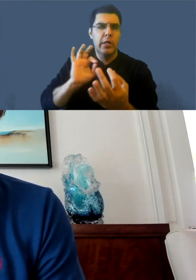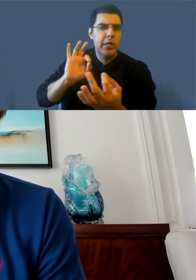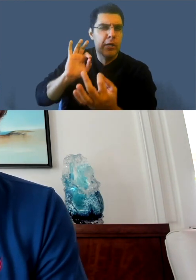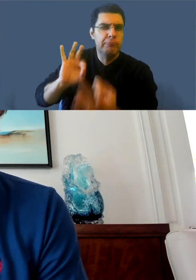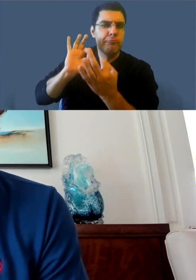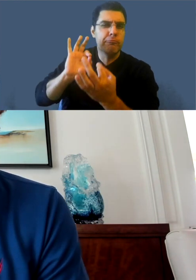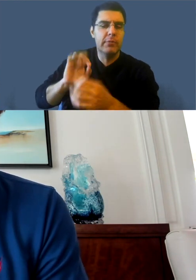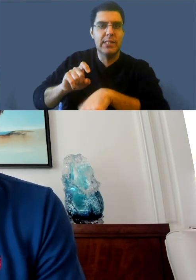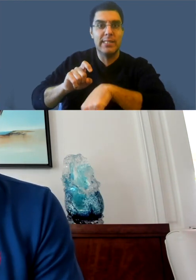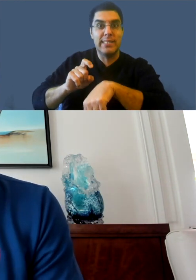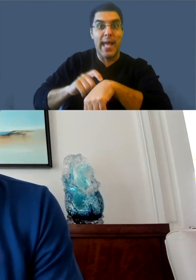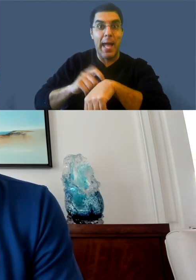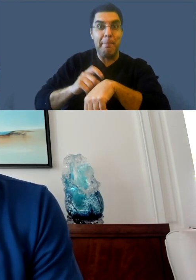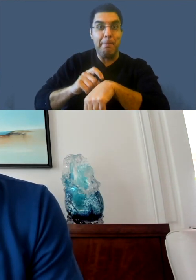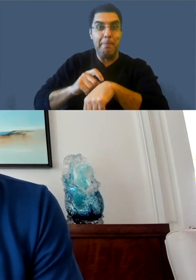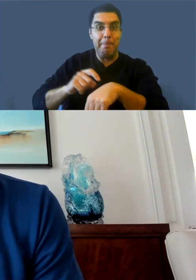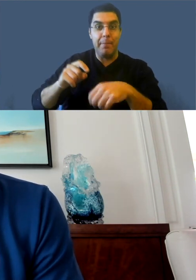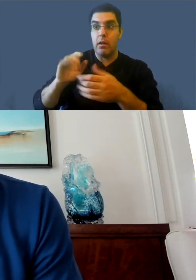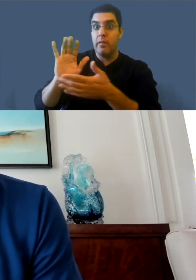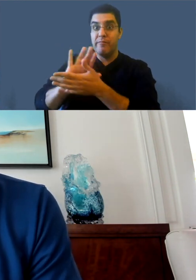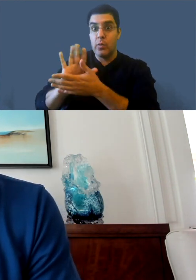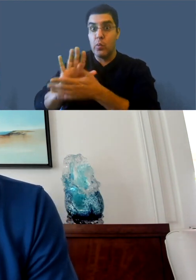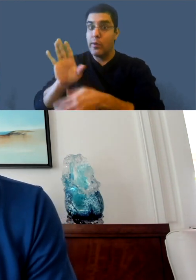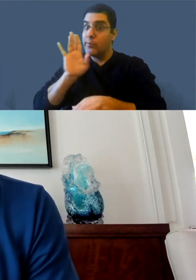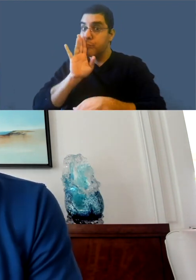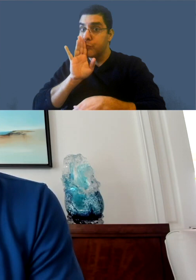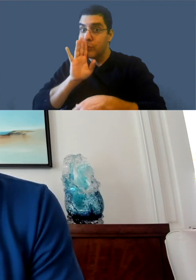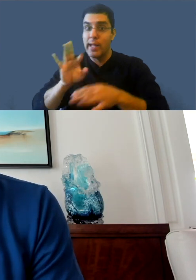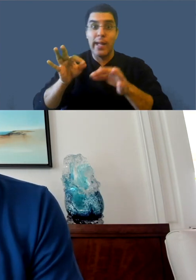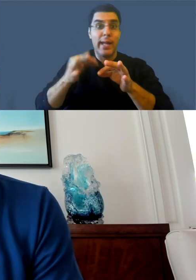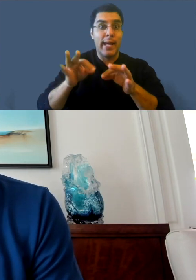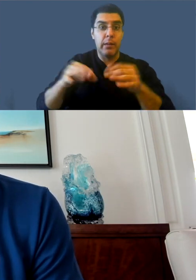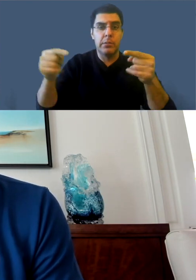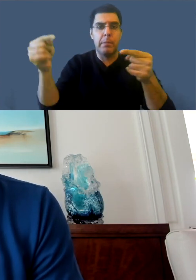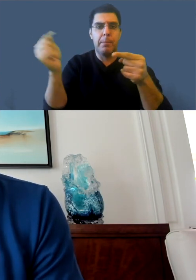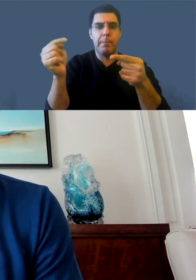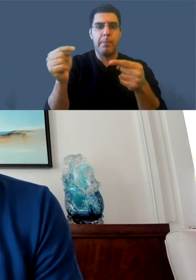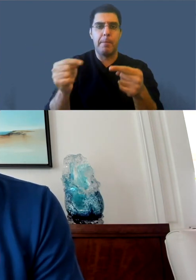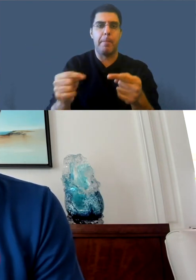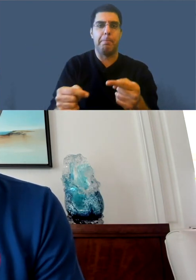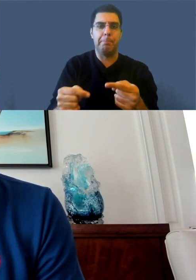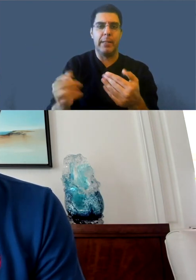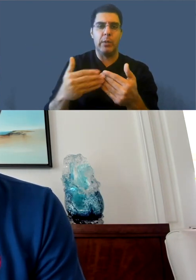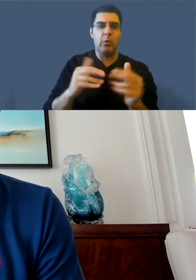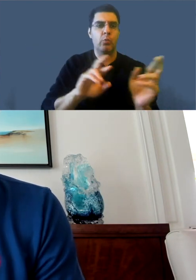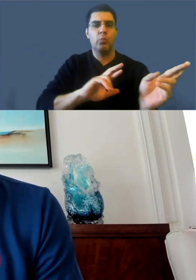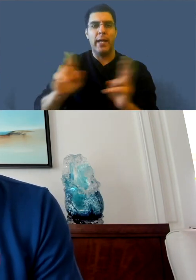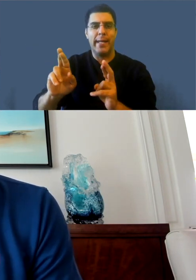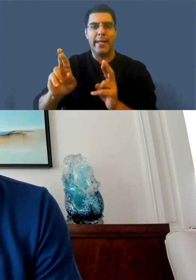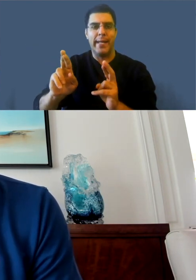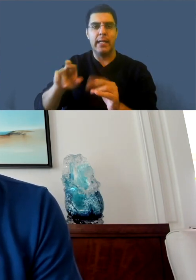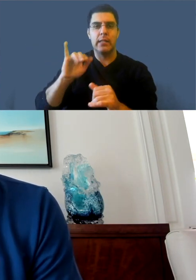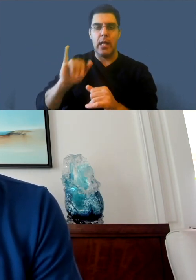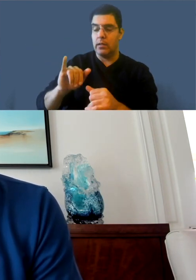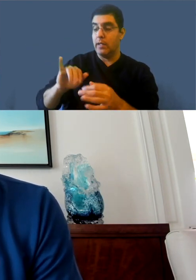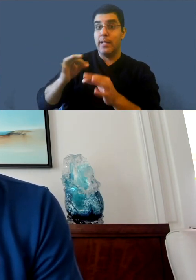I've done it myself, on the previous creator insider video and I had to change a few words that the automated system got wrong,